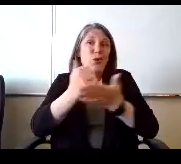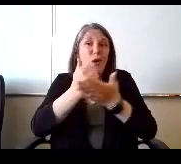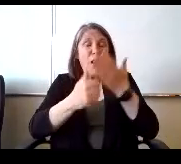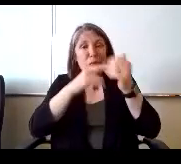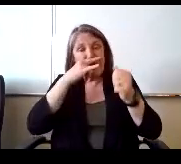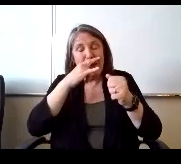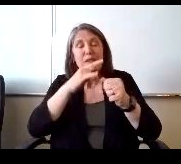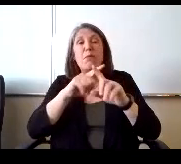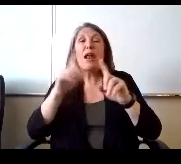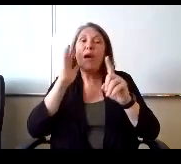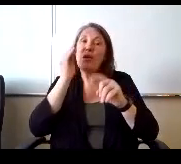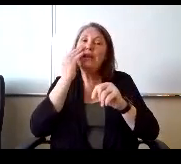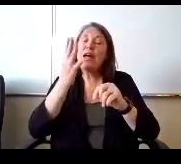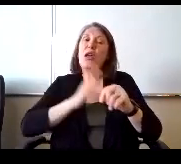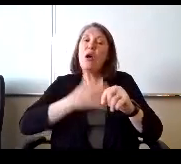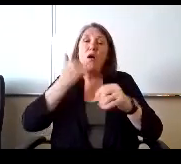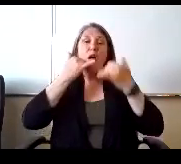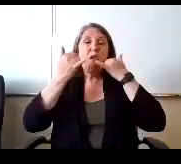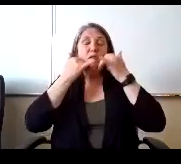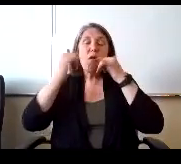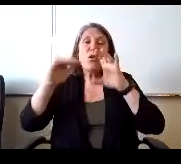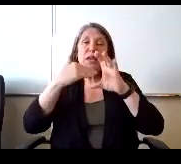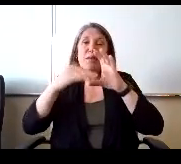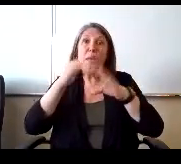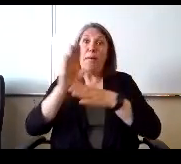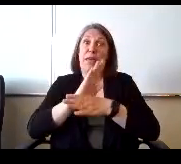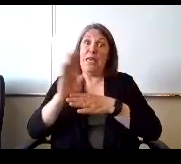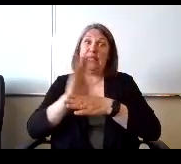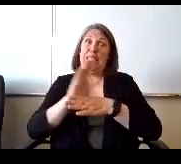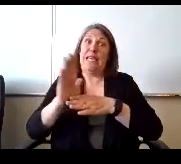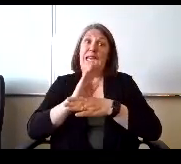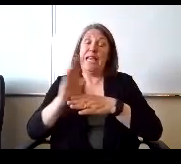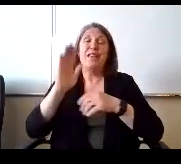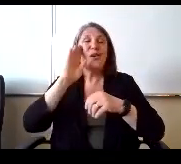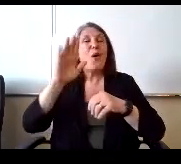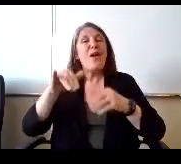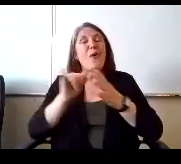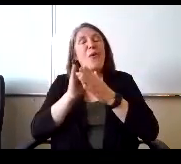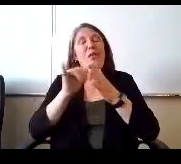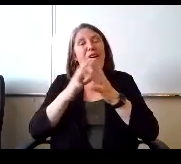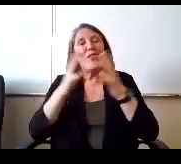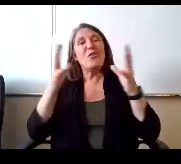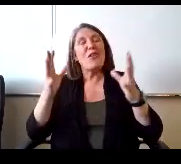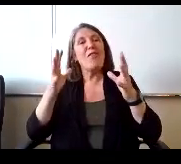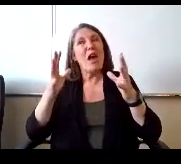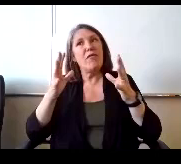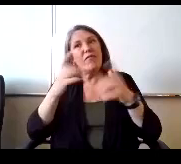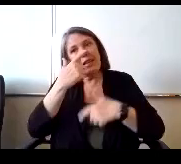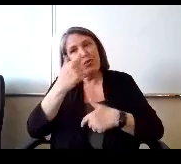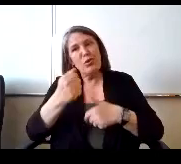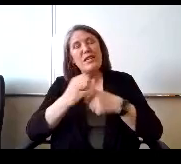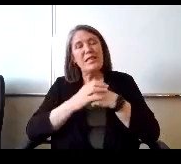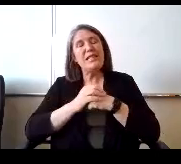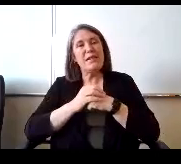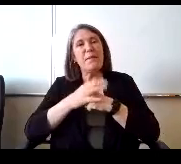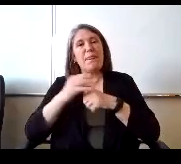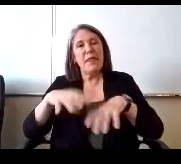and our emails are busy, so I know there's certainly genuine interest in taking these classes for a number of reasons. We have a lot.